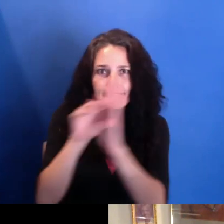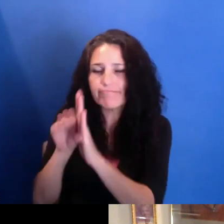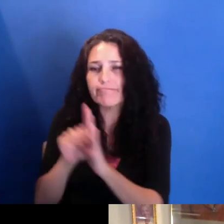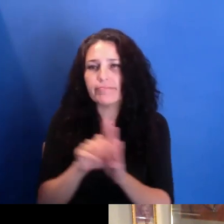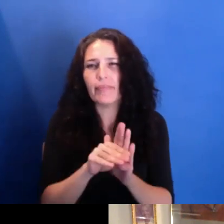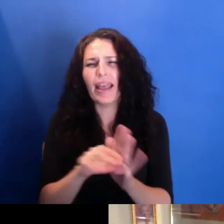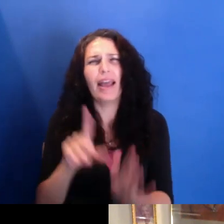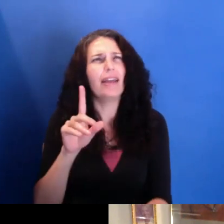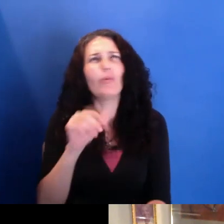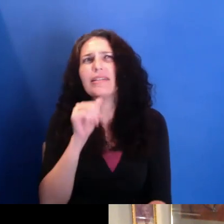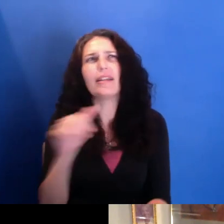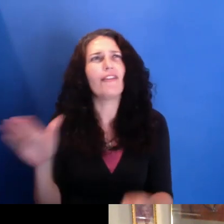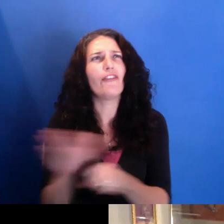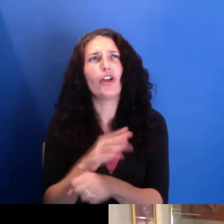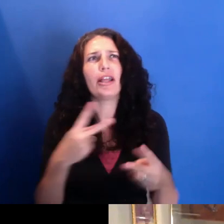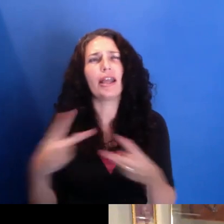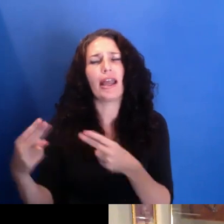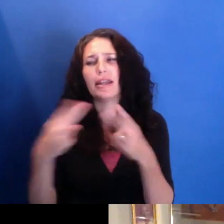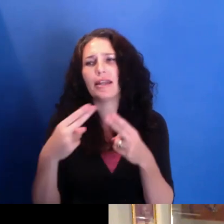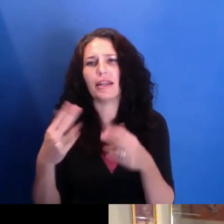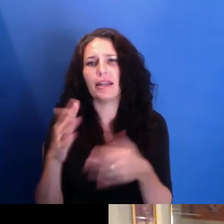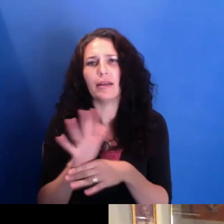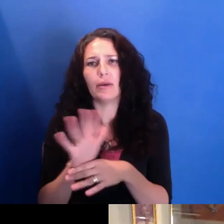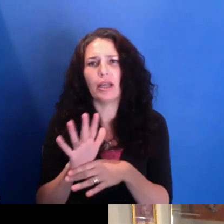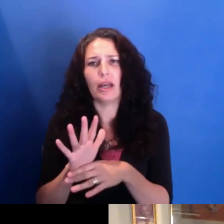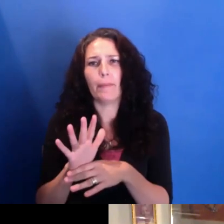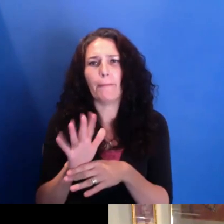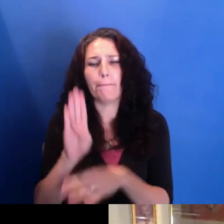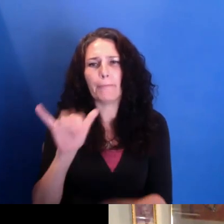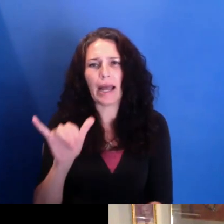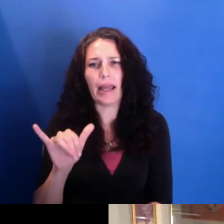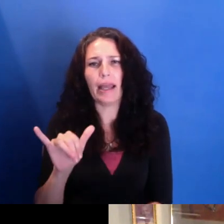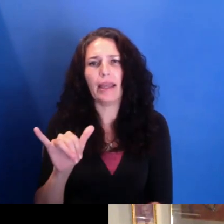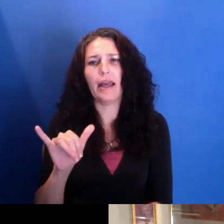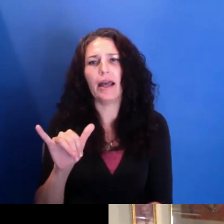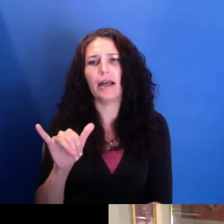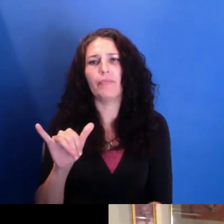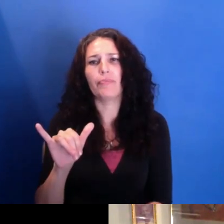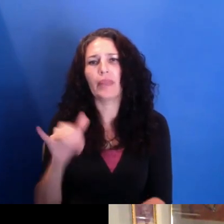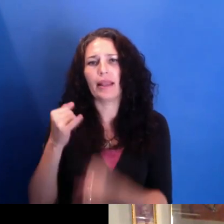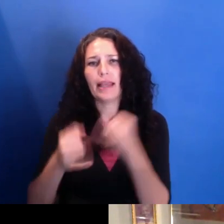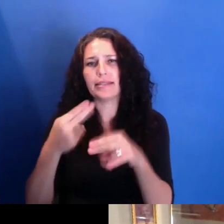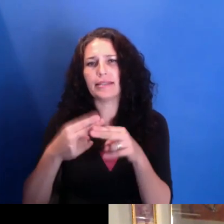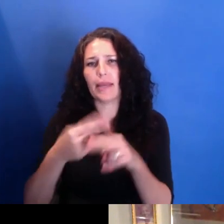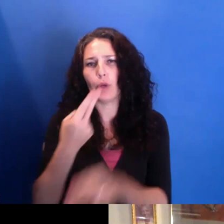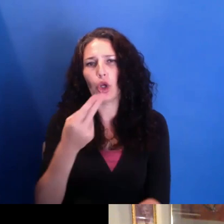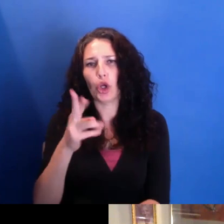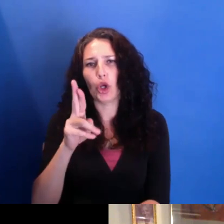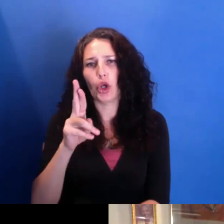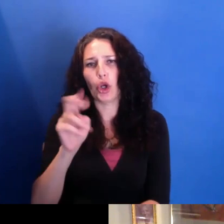a film by Zora Neale Hurston-- Yes. in the late 1920s. And there's truth in that.